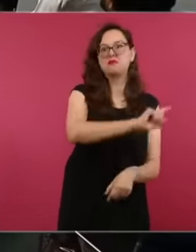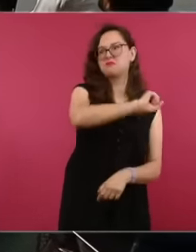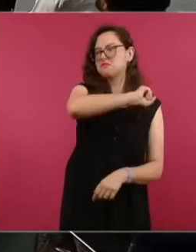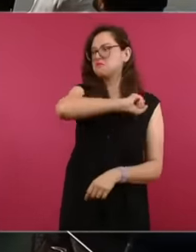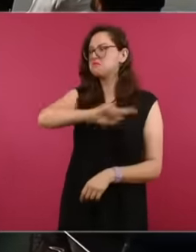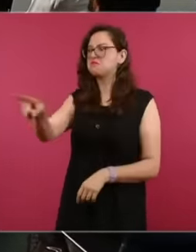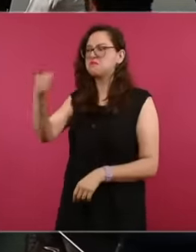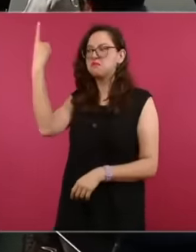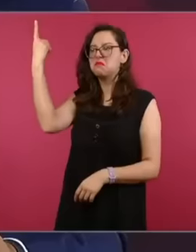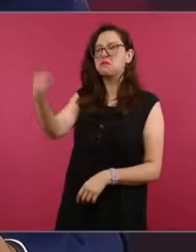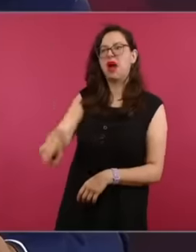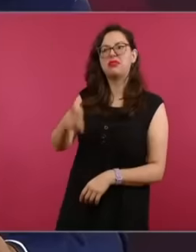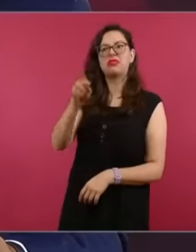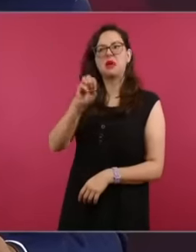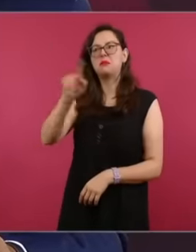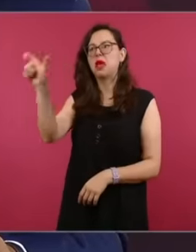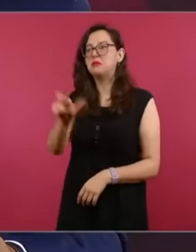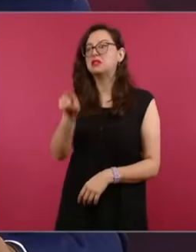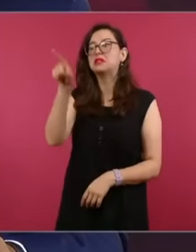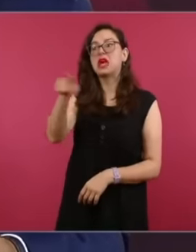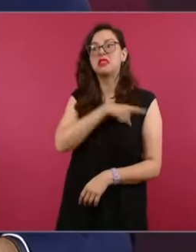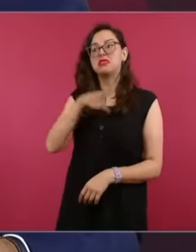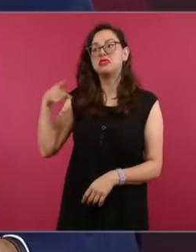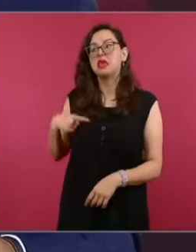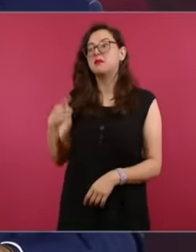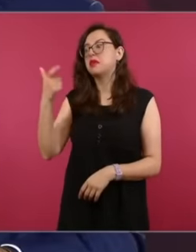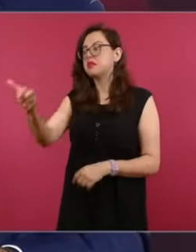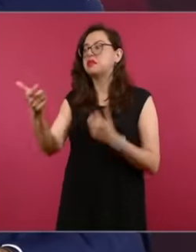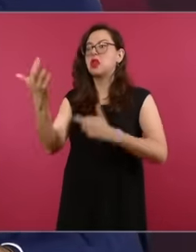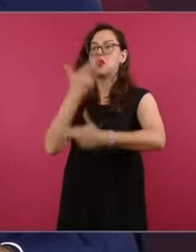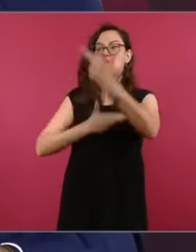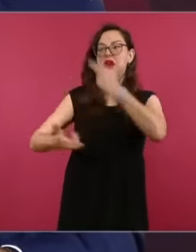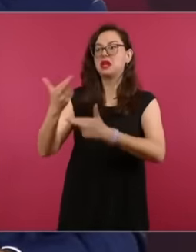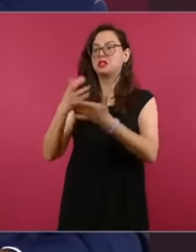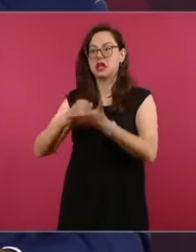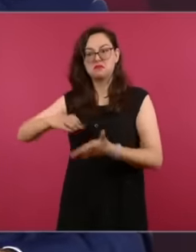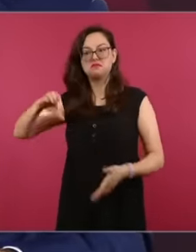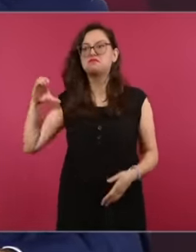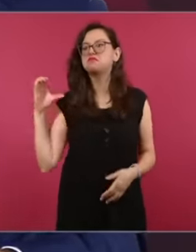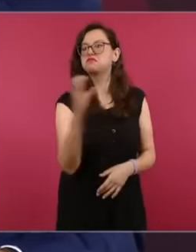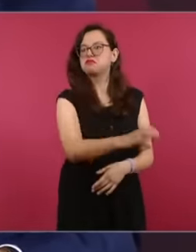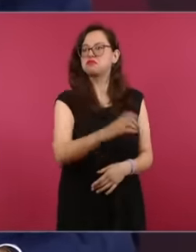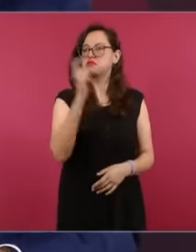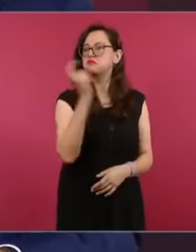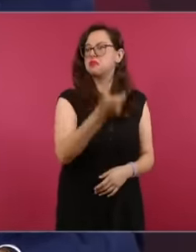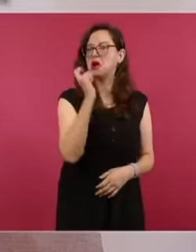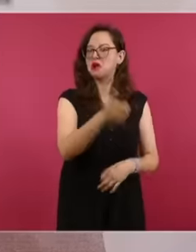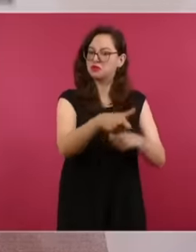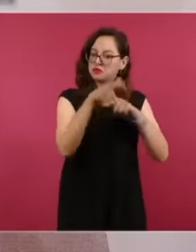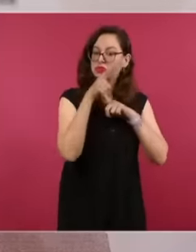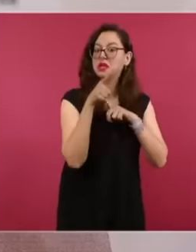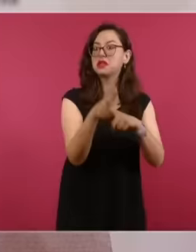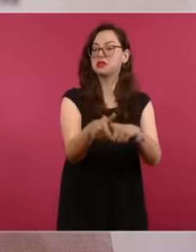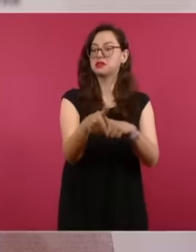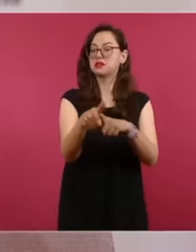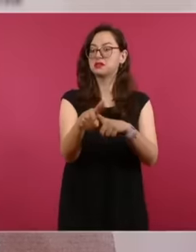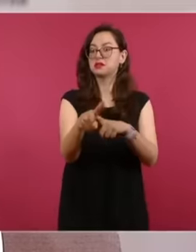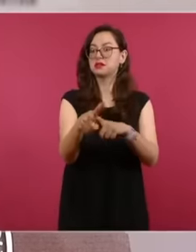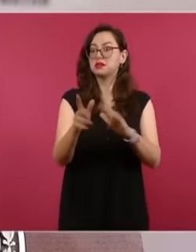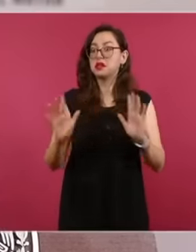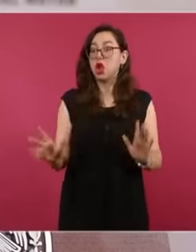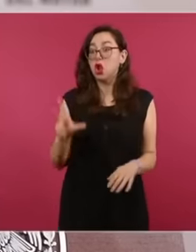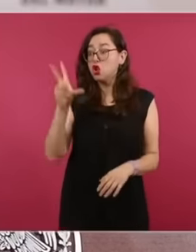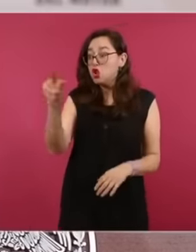everything and I think even with the threat that if not criminal proceedings are taken